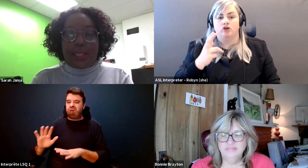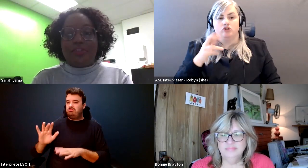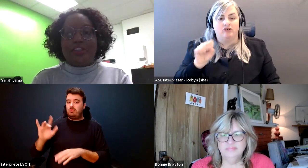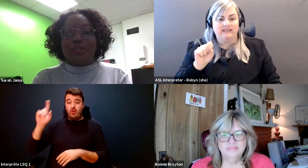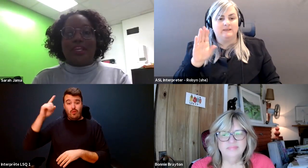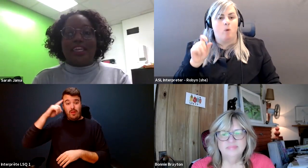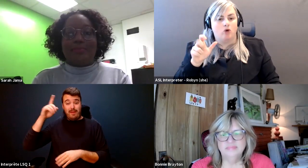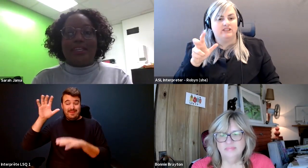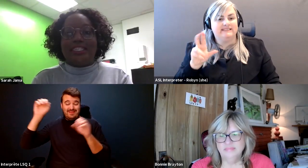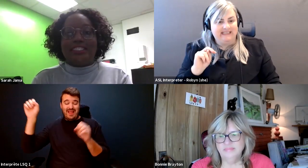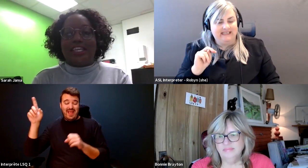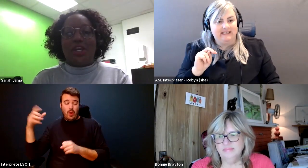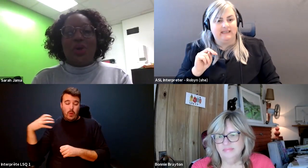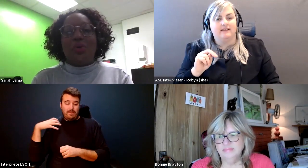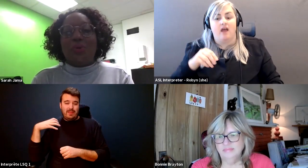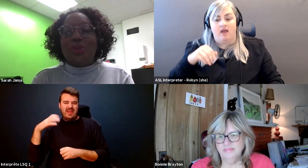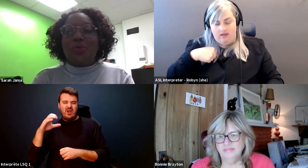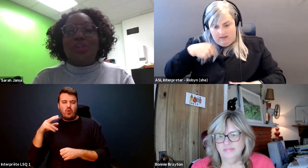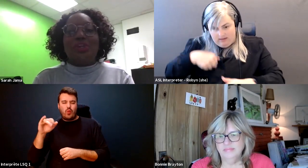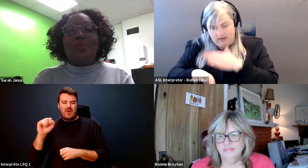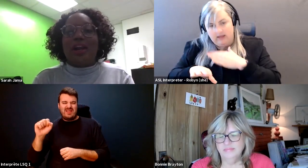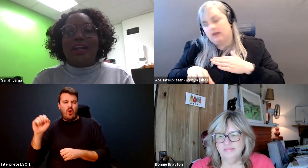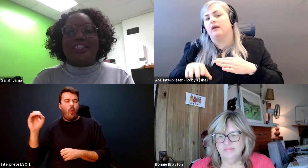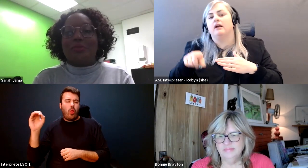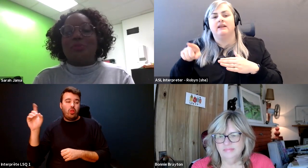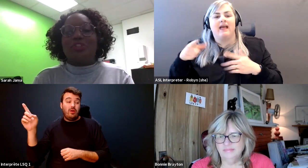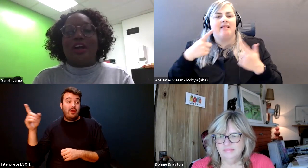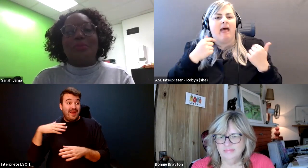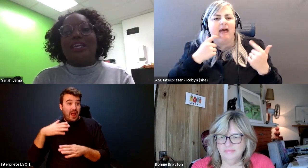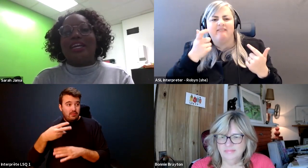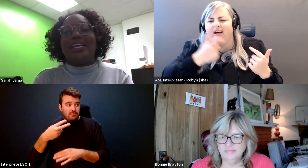Sarah Jama: He laughed at me when I came in and he said, who do you think you are to be able to come here.